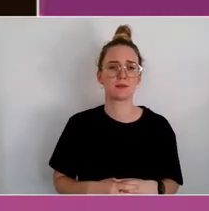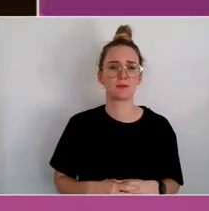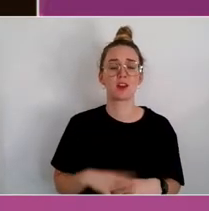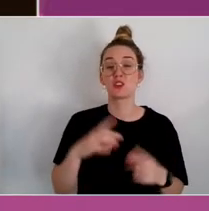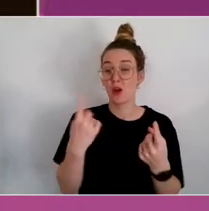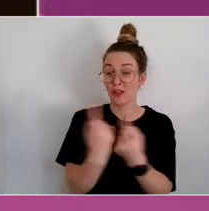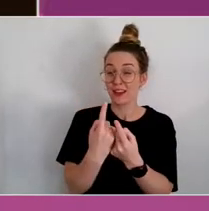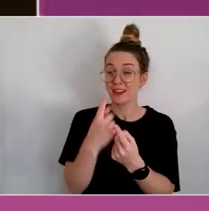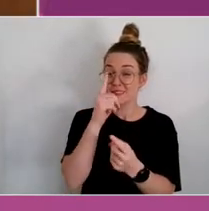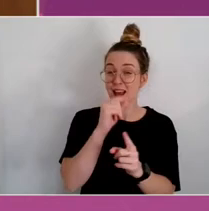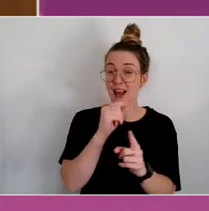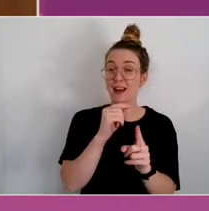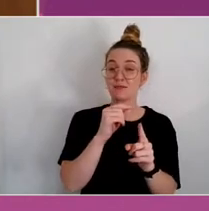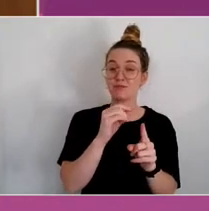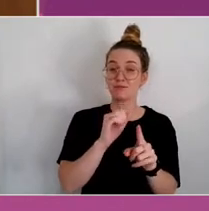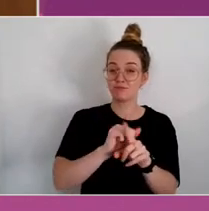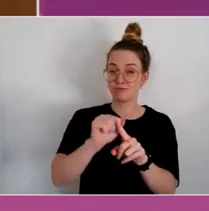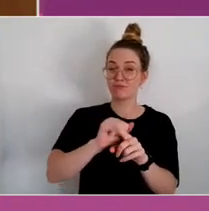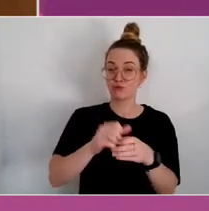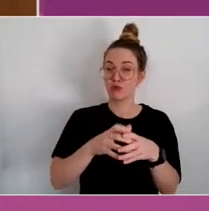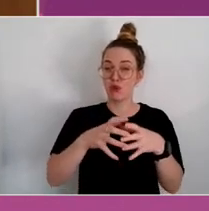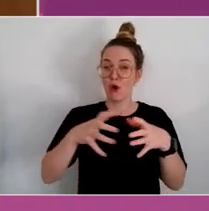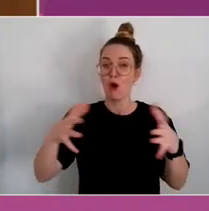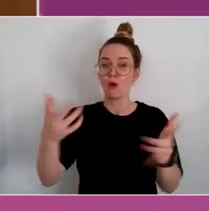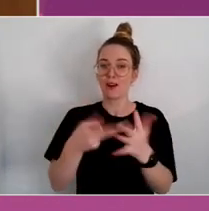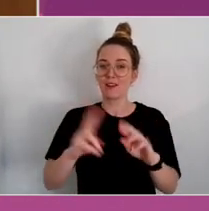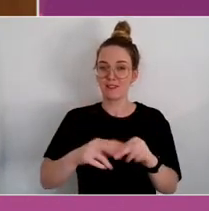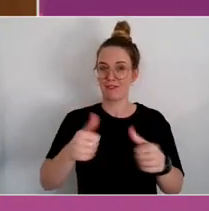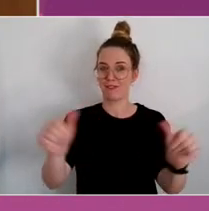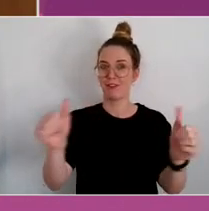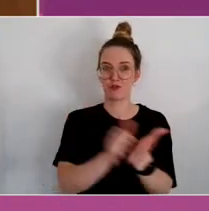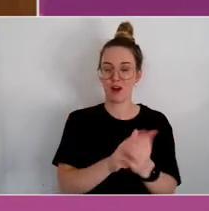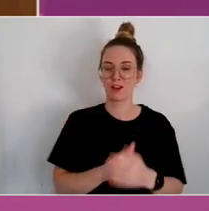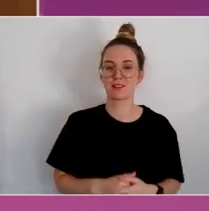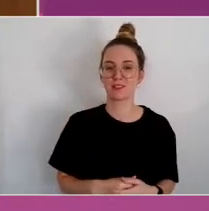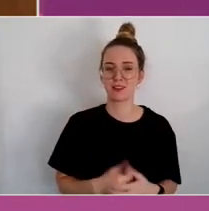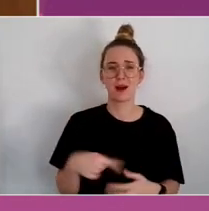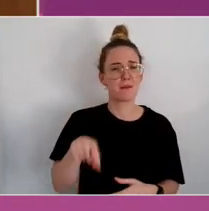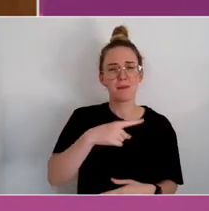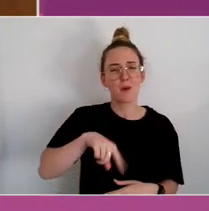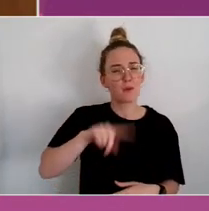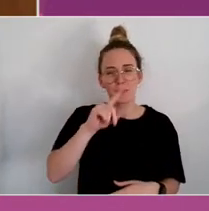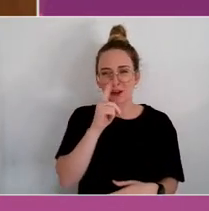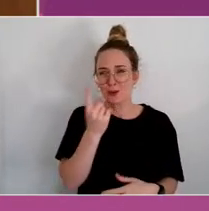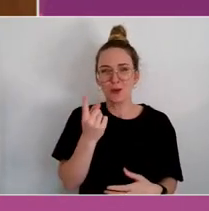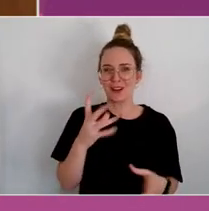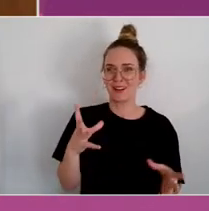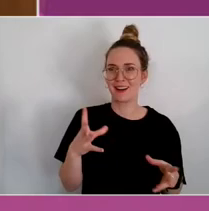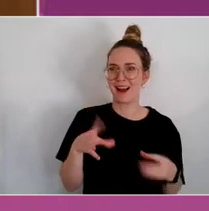But it would have been really - we couldn't have got health funding from the start for that.